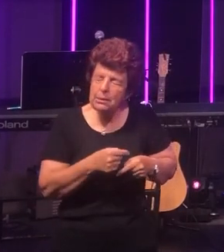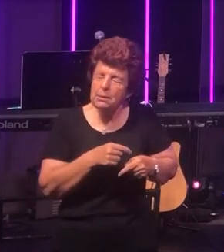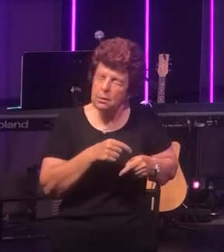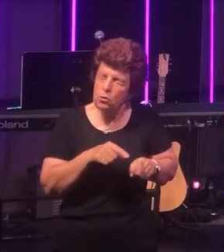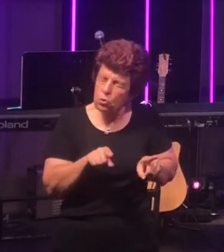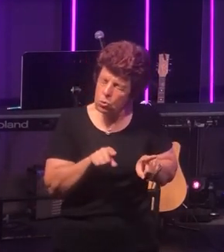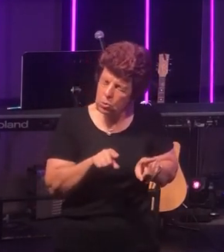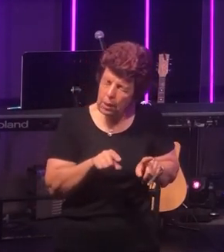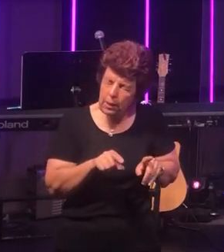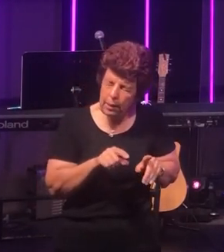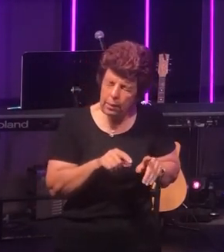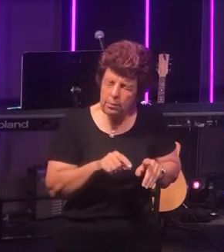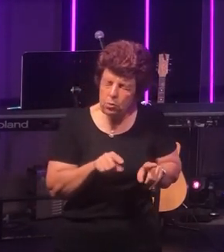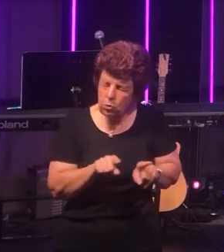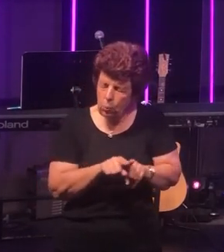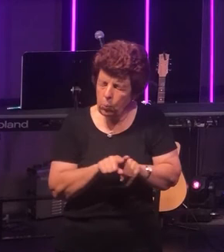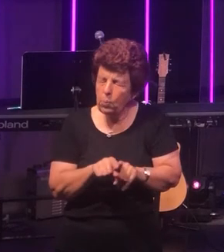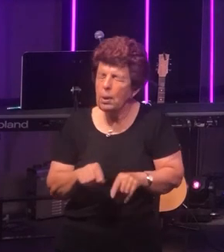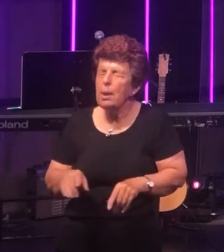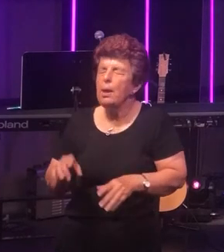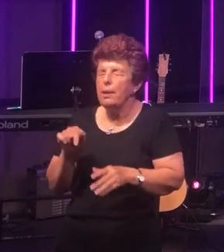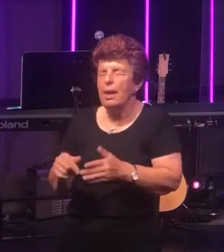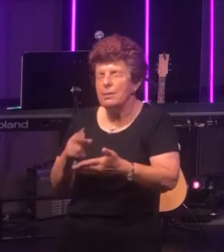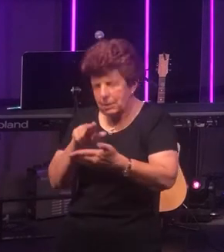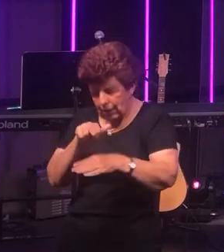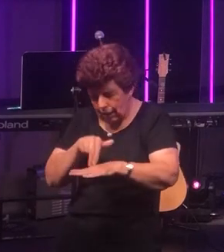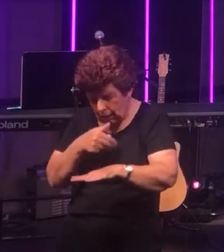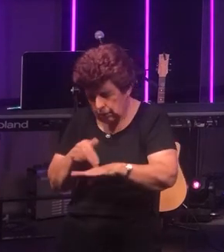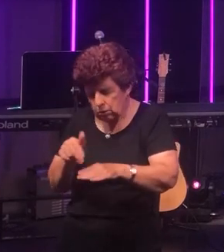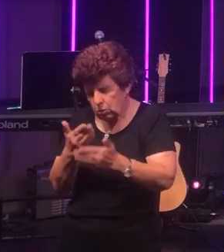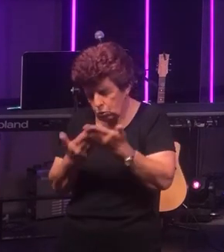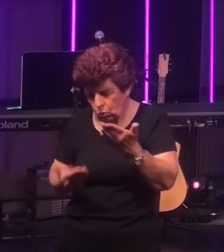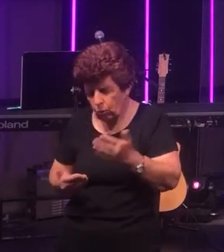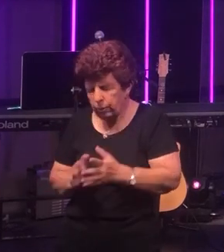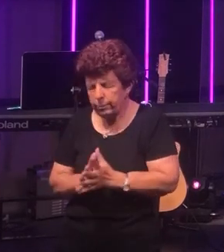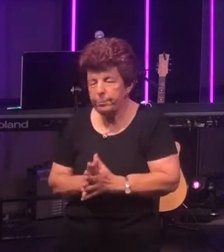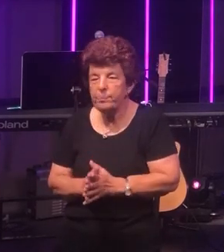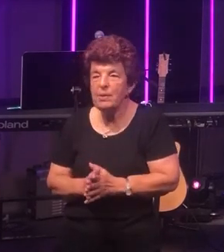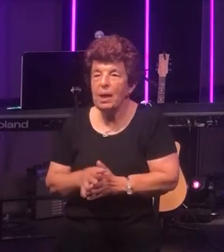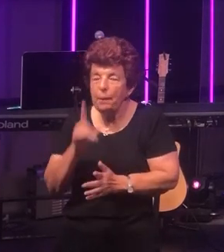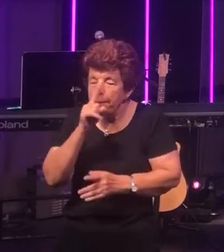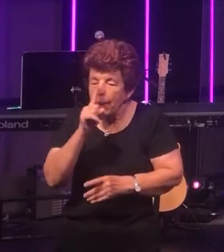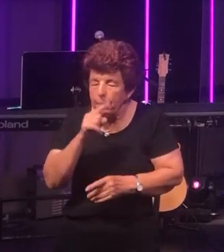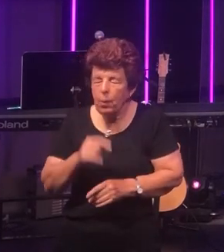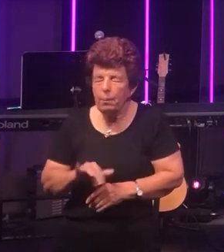This is the Easter story. Folk, today might be the most